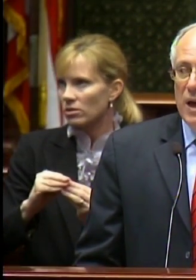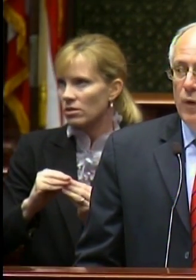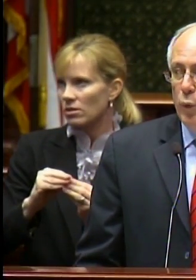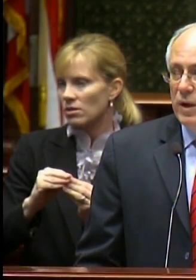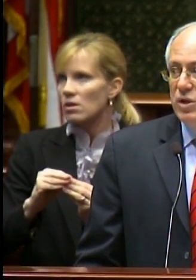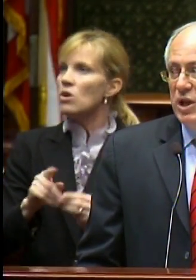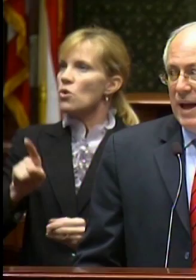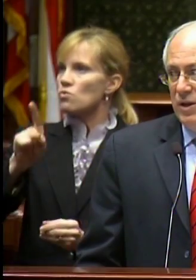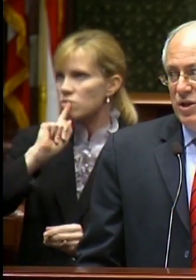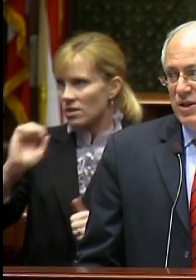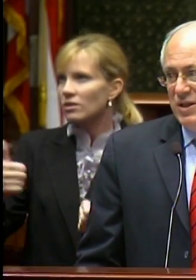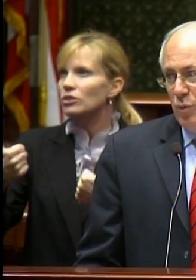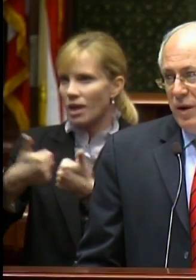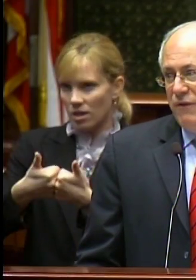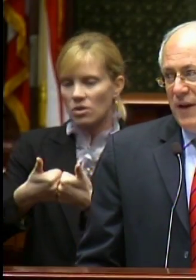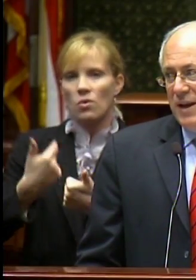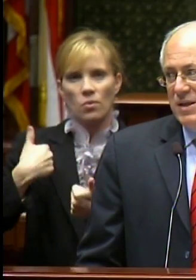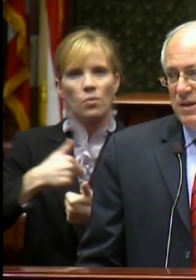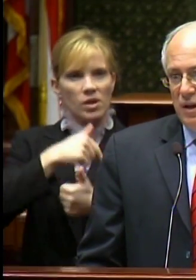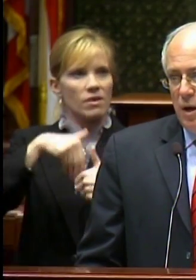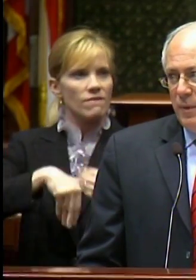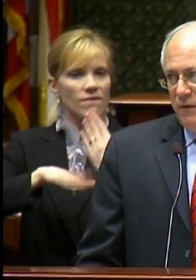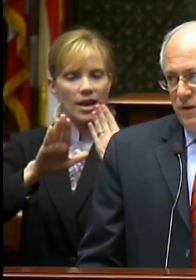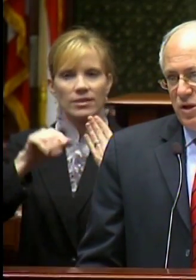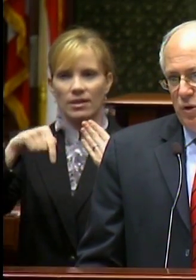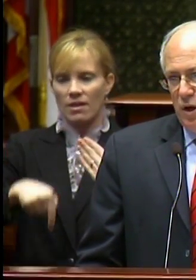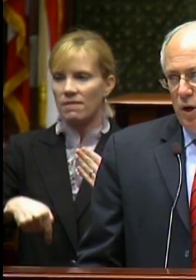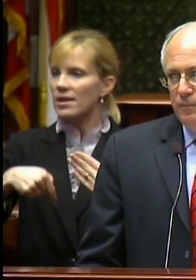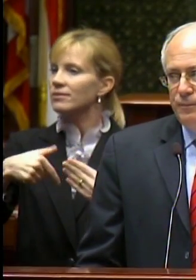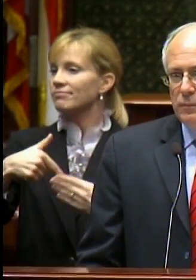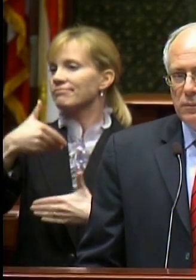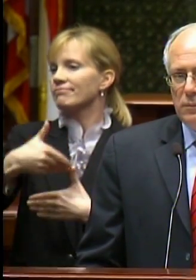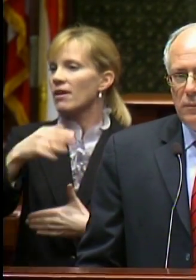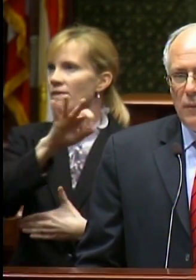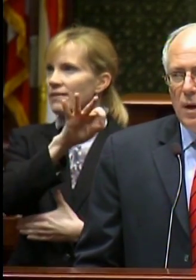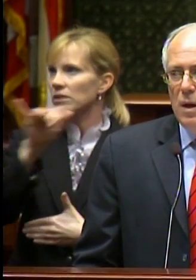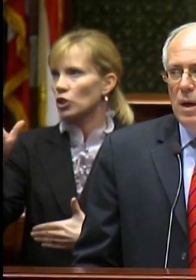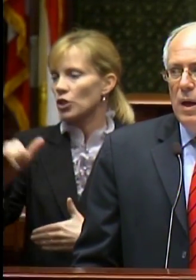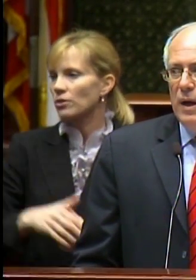and the real challenges, that we face in the coming fiscal year.